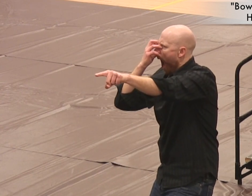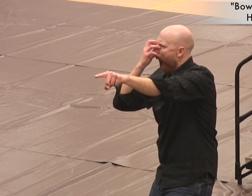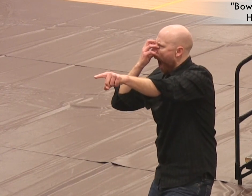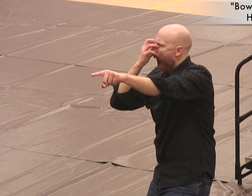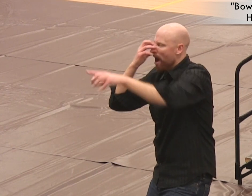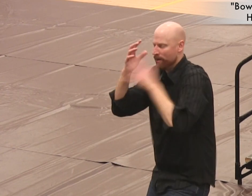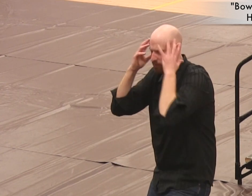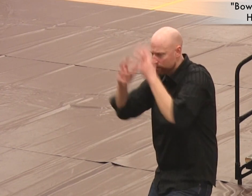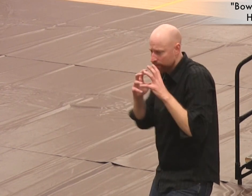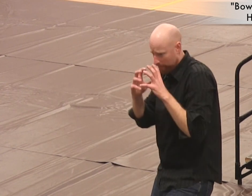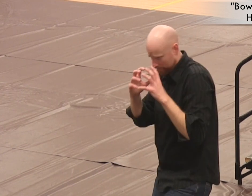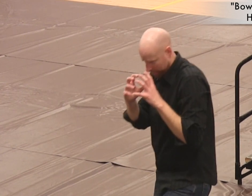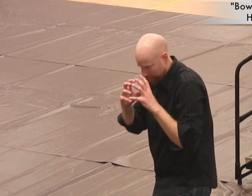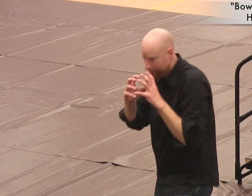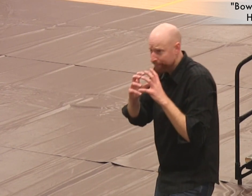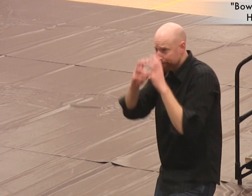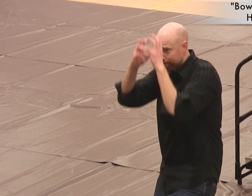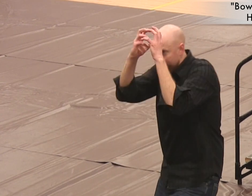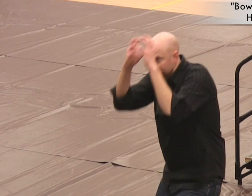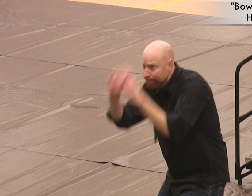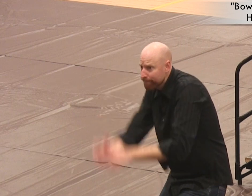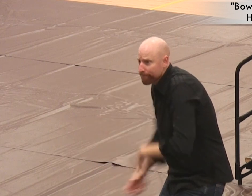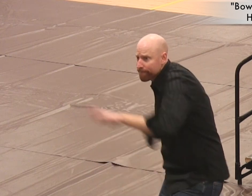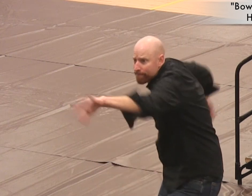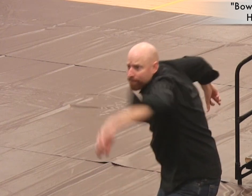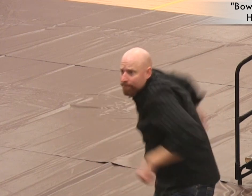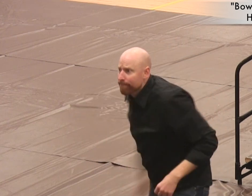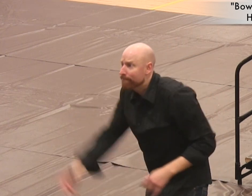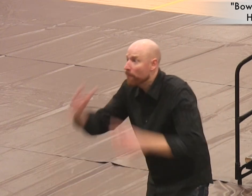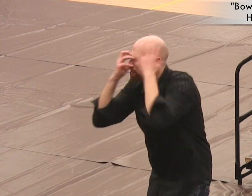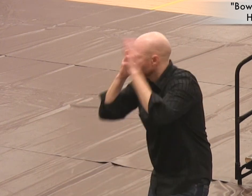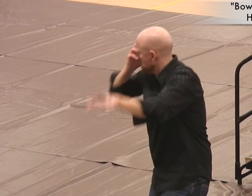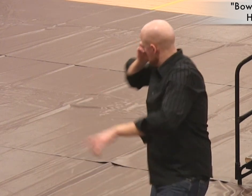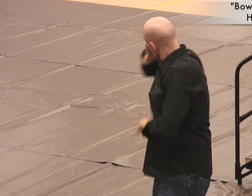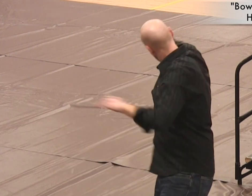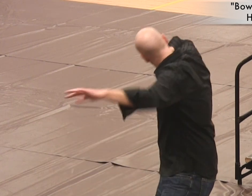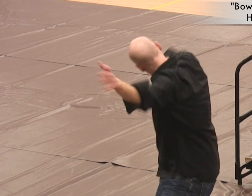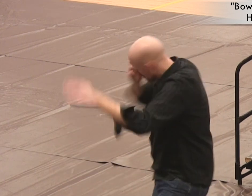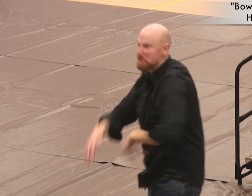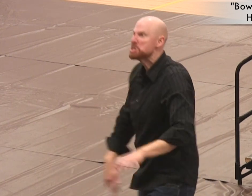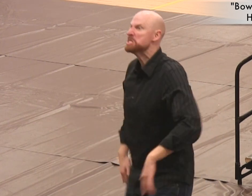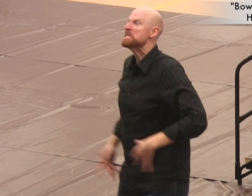the bowling ball was let loose by the bowler and